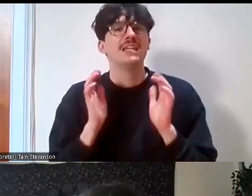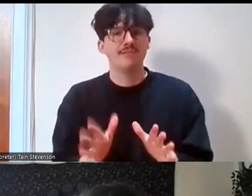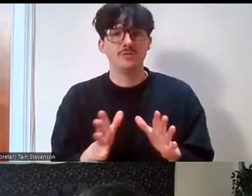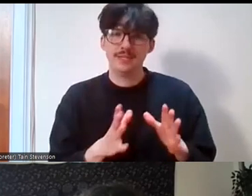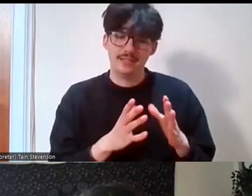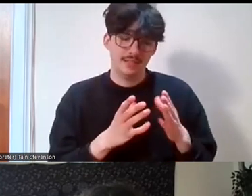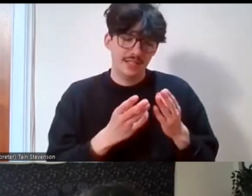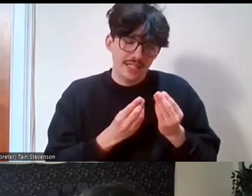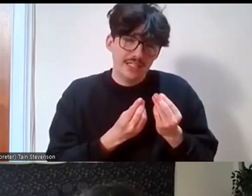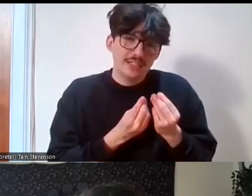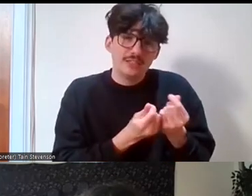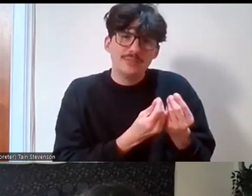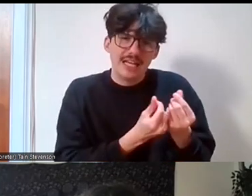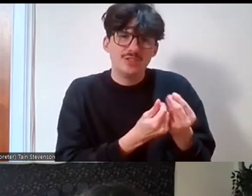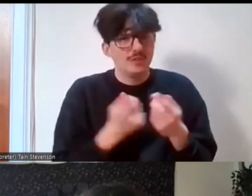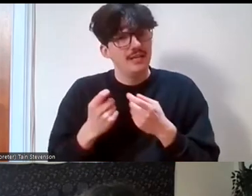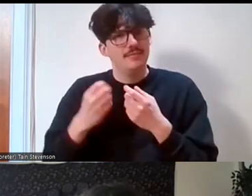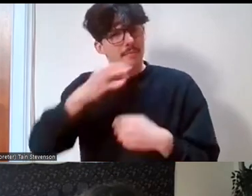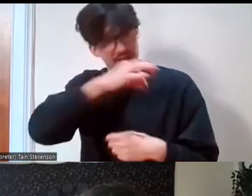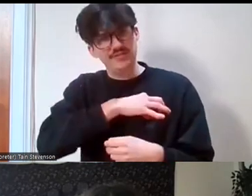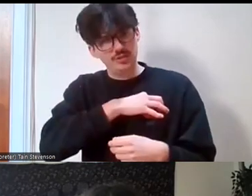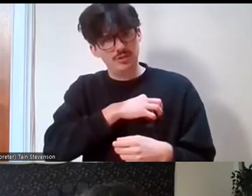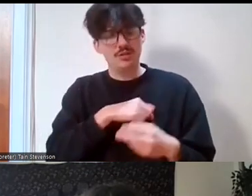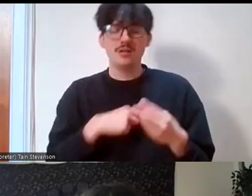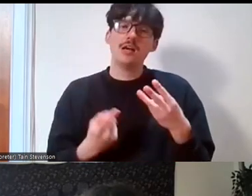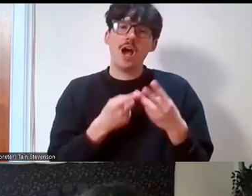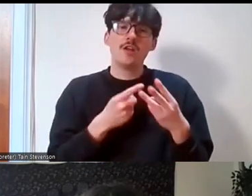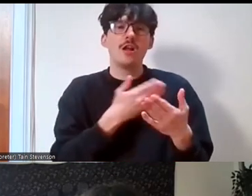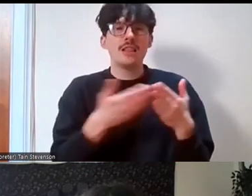I think a lot of the time it comes down to language as well and terminology used, a lot